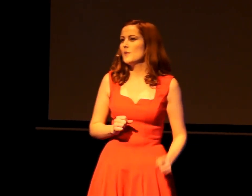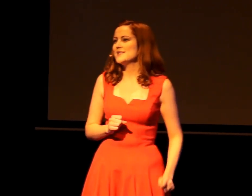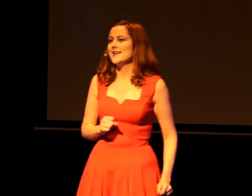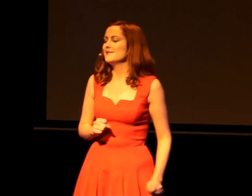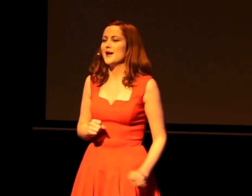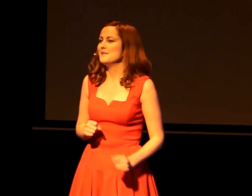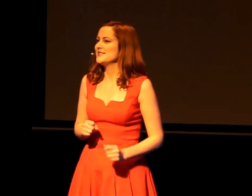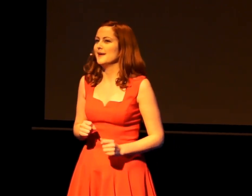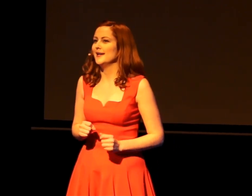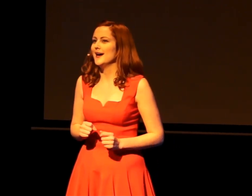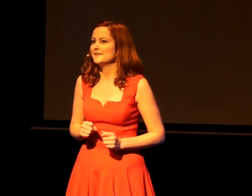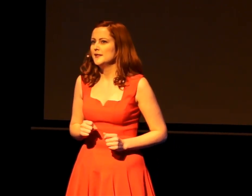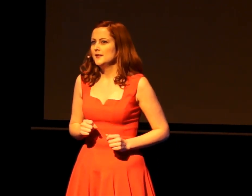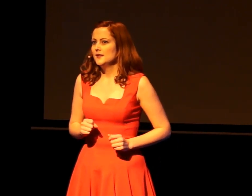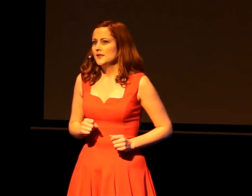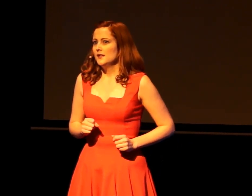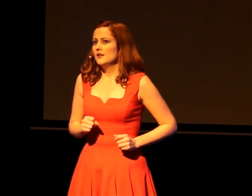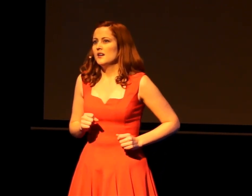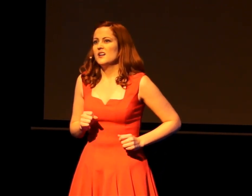but I know, one day, he'll come into my life.